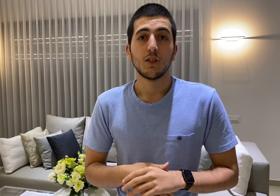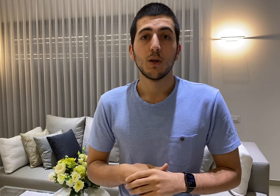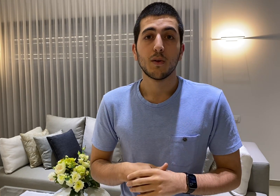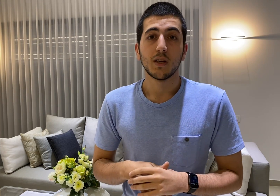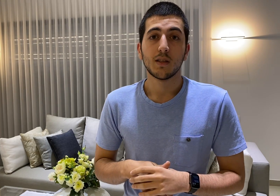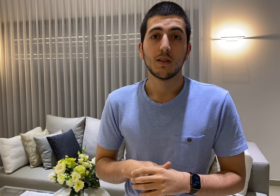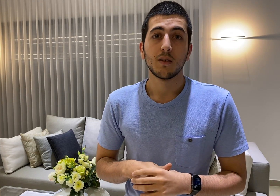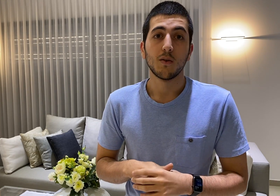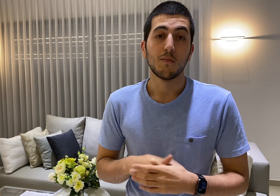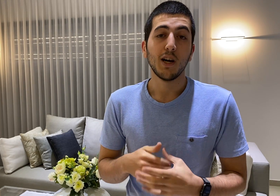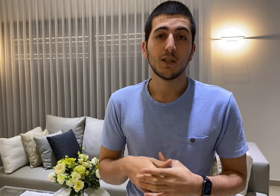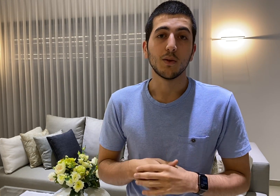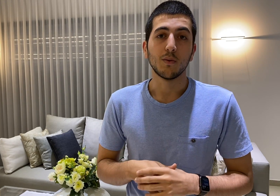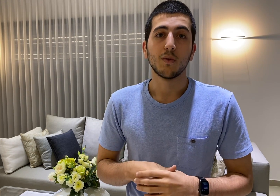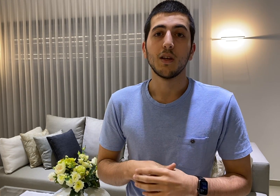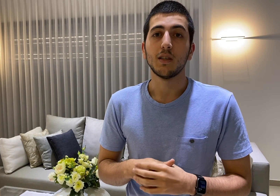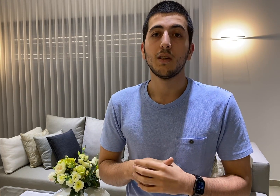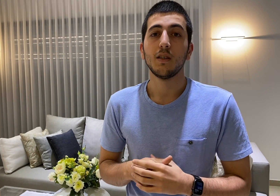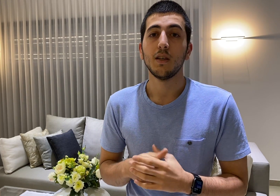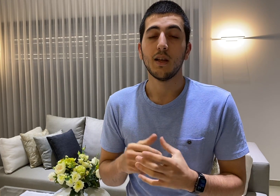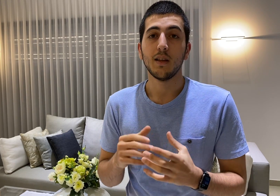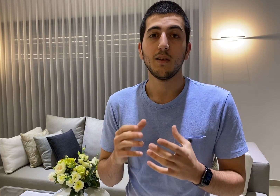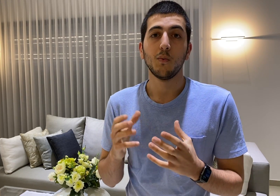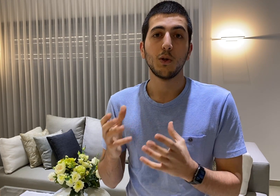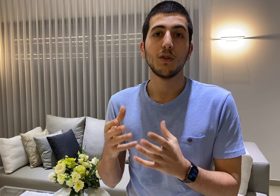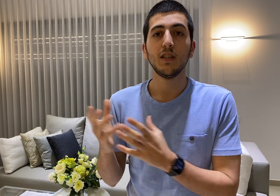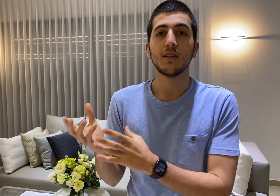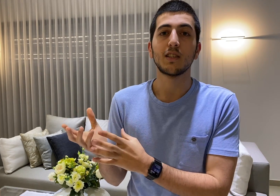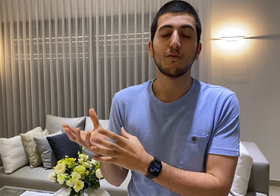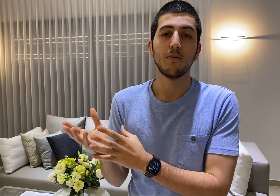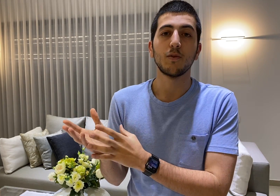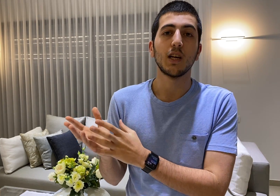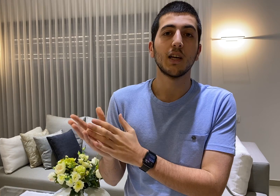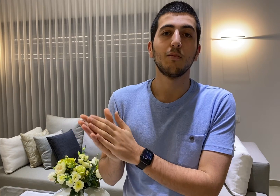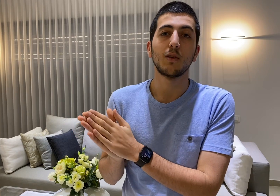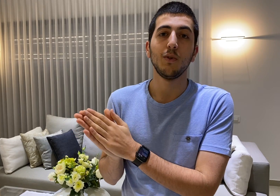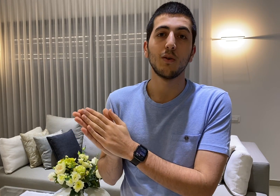show that - or might show that - we don't need 60 frames per second but we only